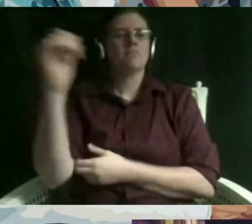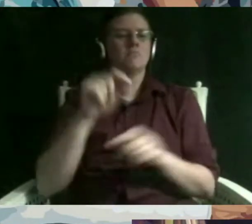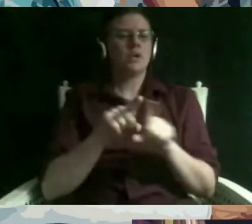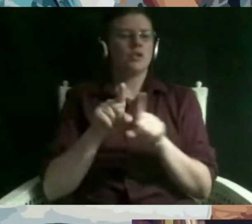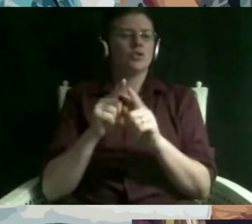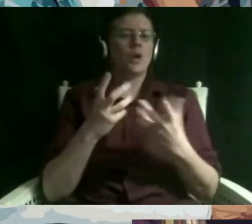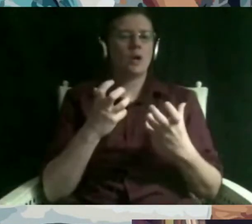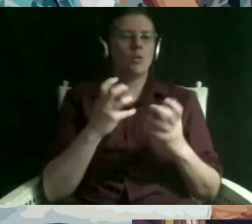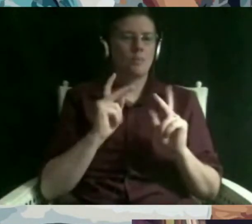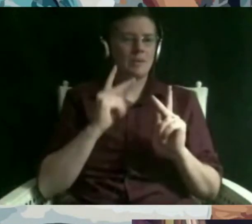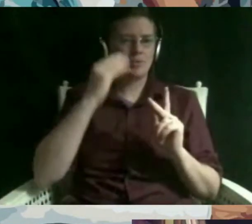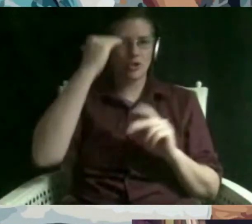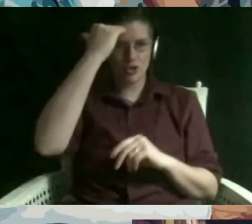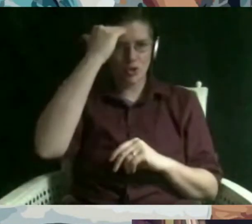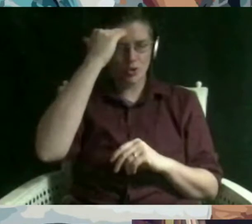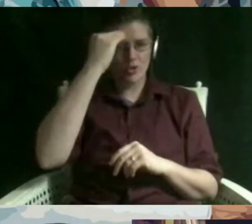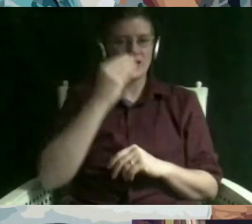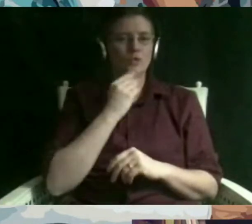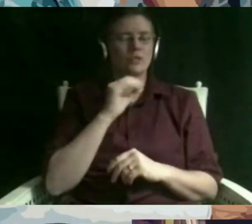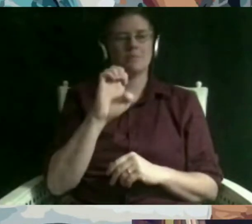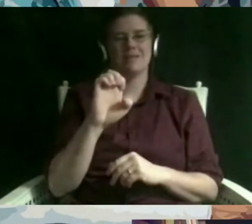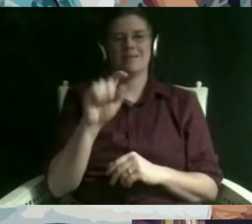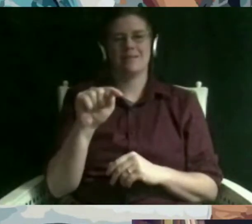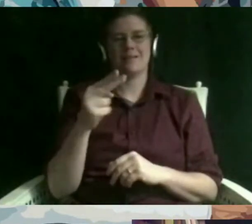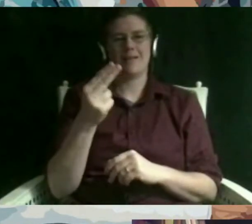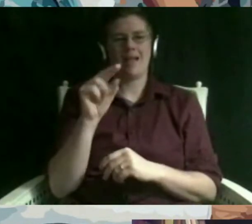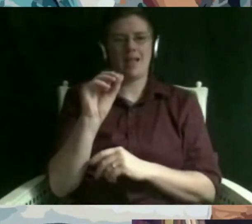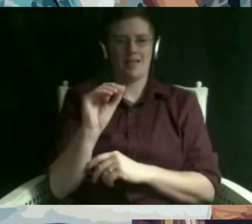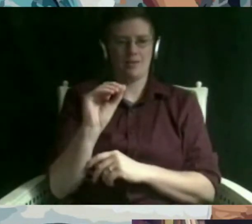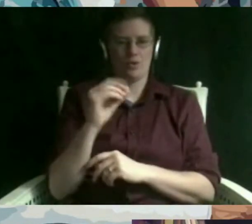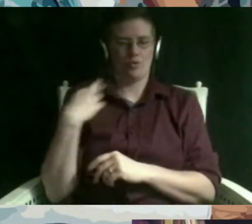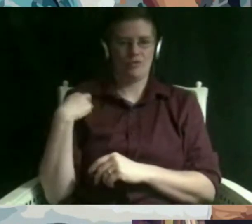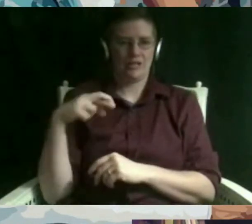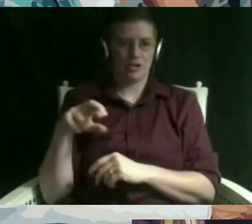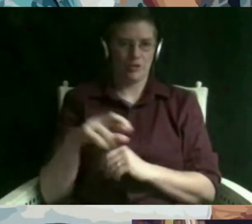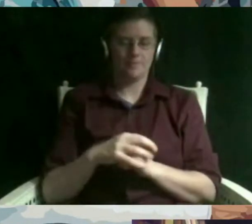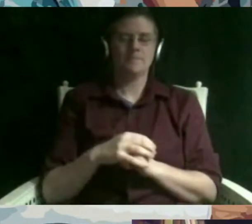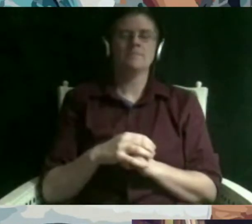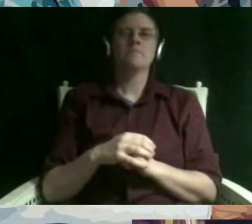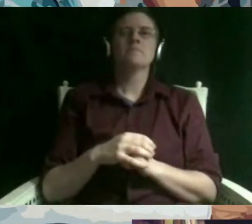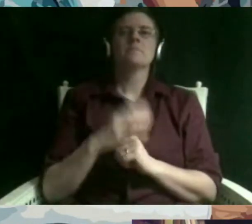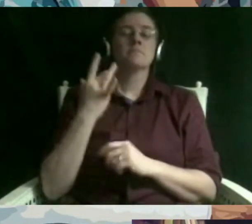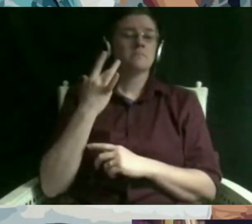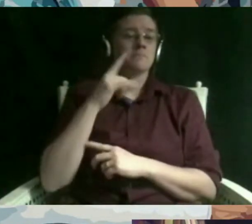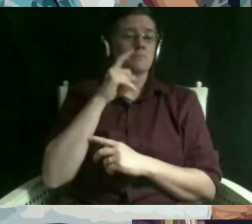an ethno-religion and i say that specifically because there are many jews who are atheists